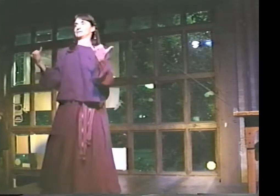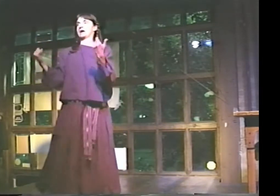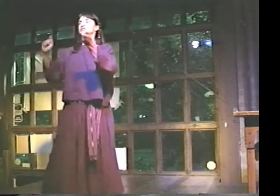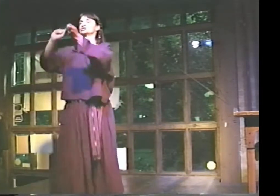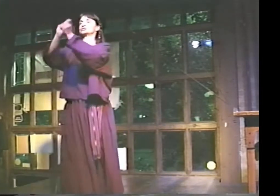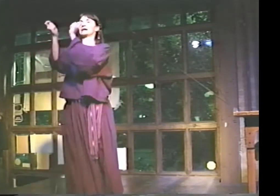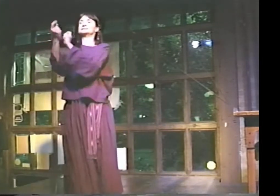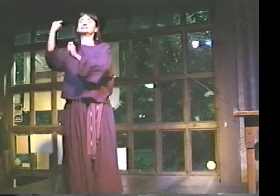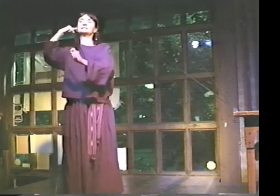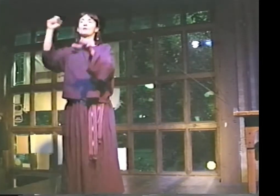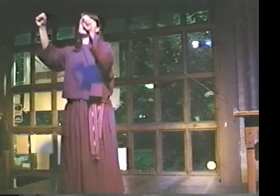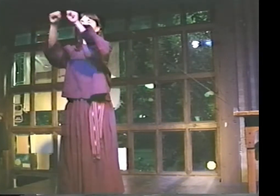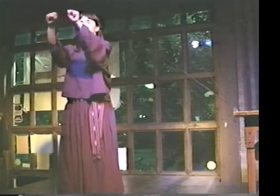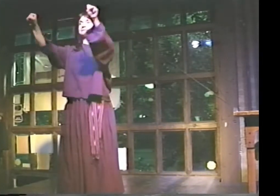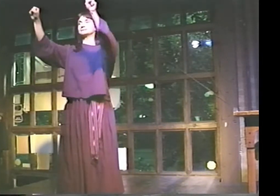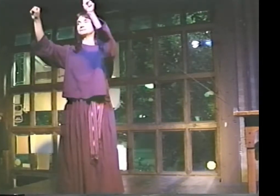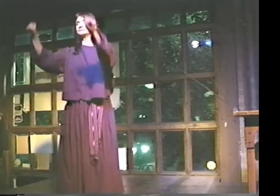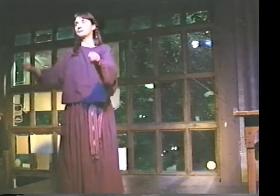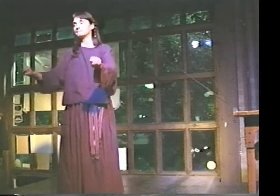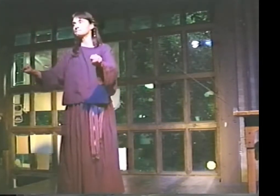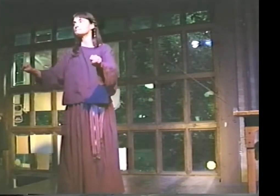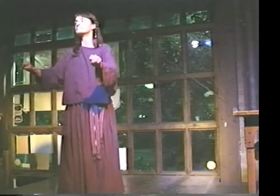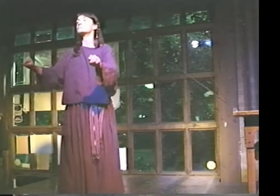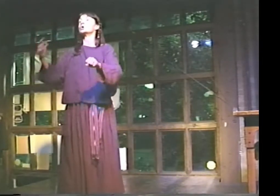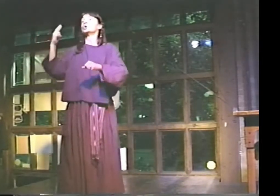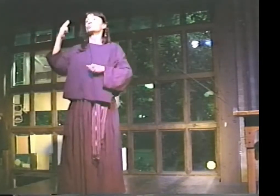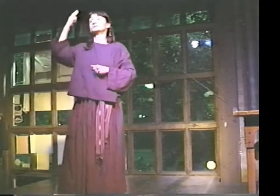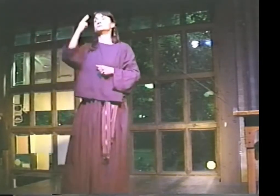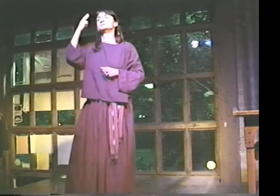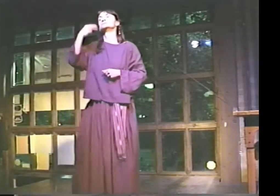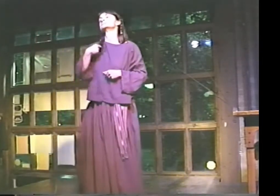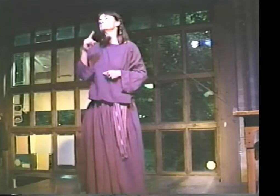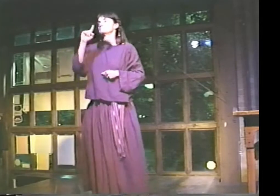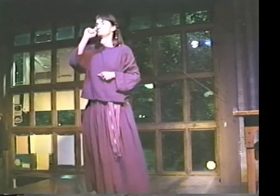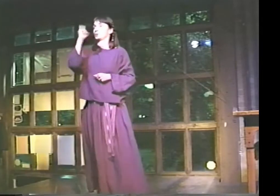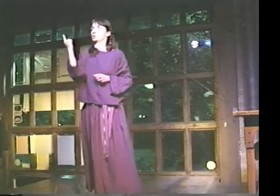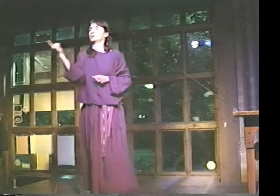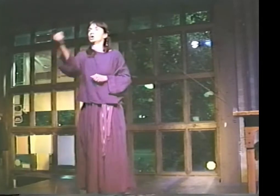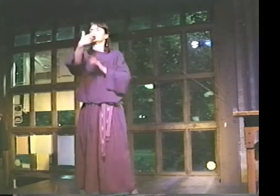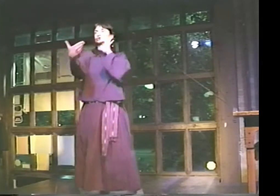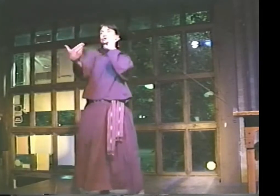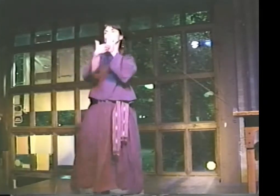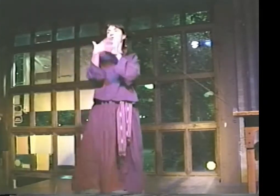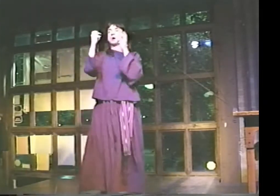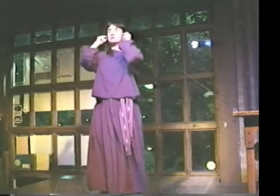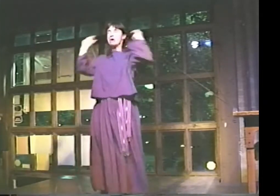OK. NOW WE'RE GONNA CHANGE SYSTEMS--SOUND SYSTEMS. AND THE REASON FOR THAT IS,